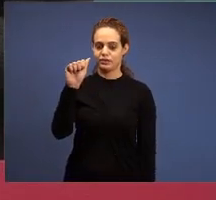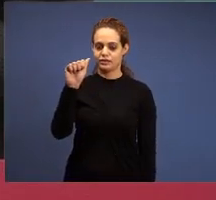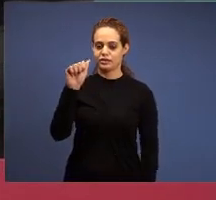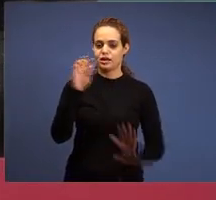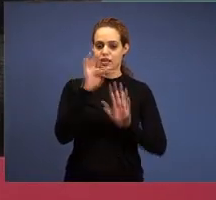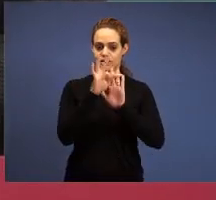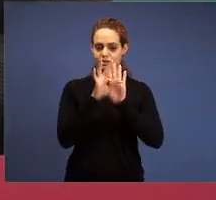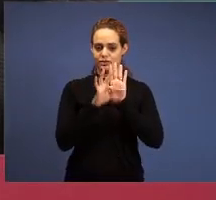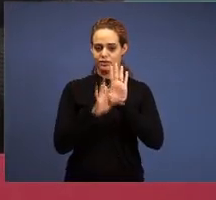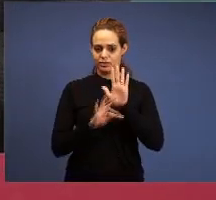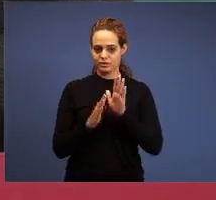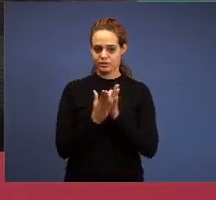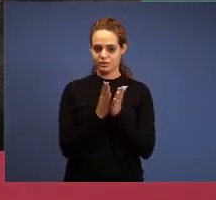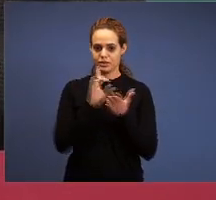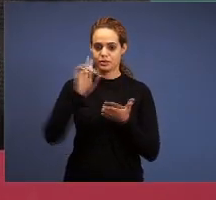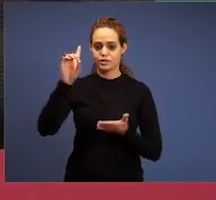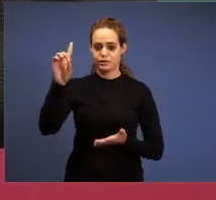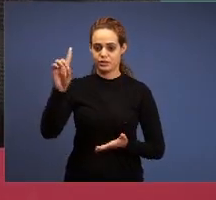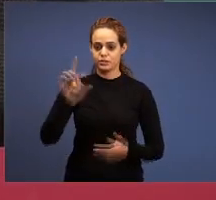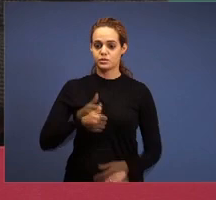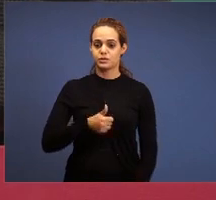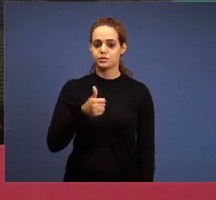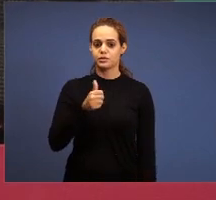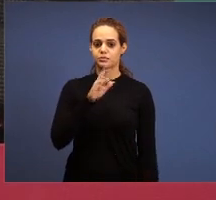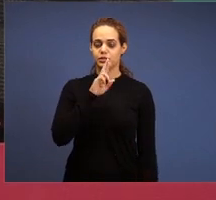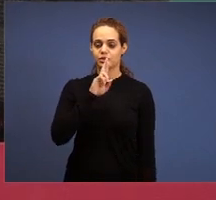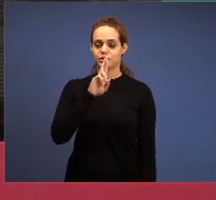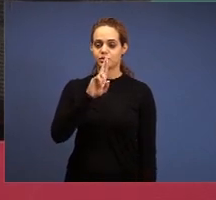this is the first answer, let’s go, the brethren